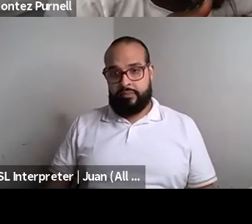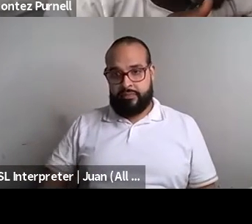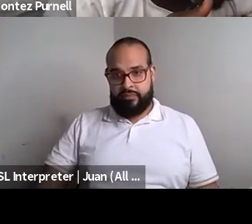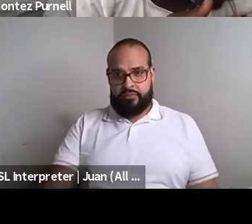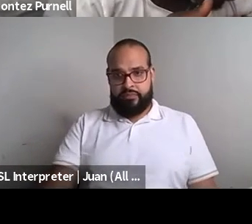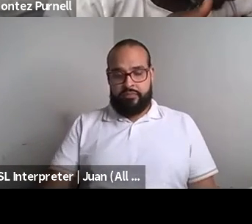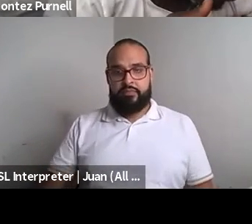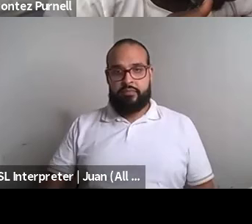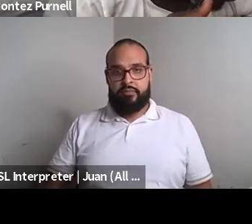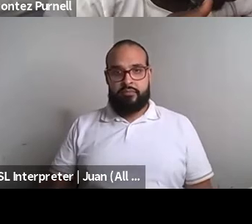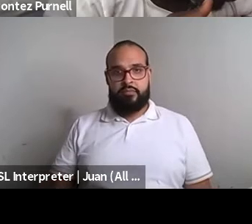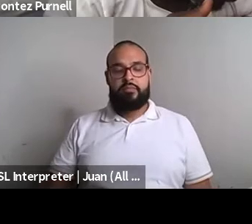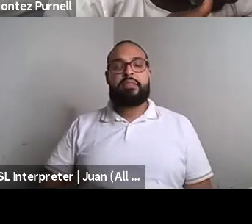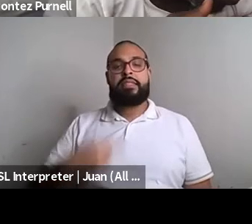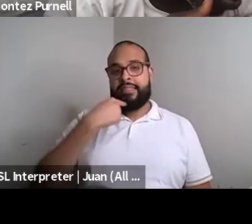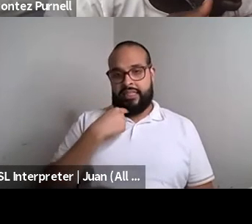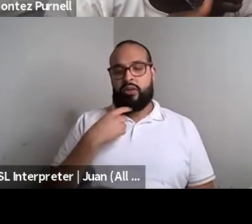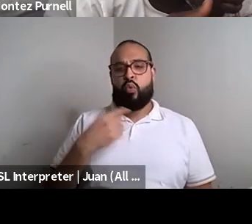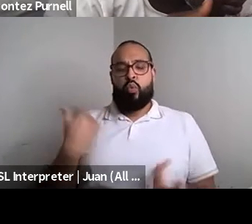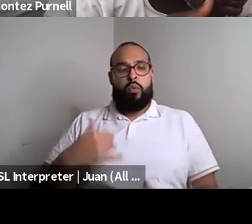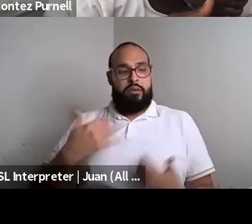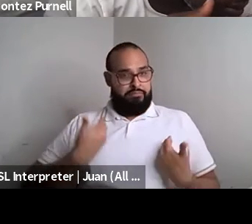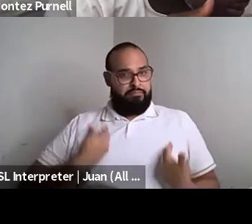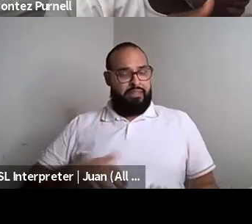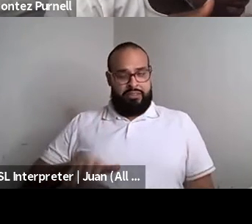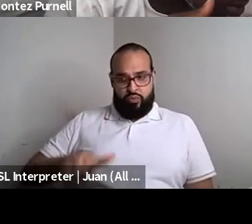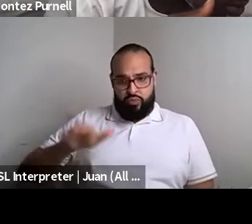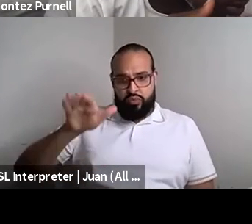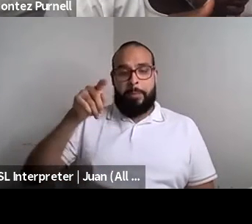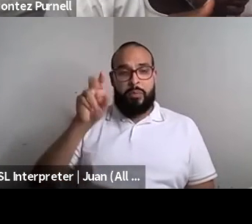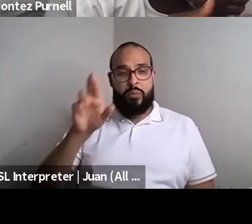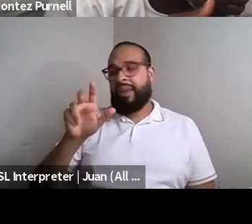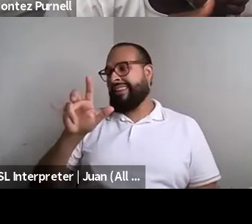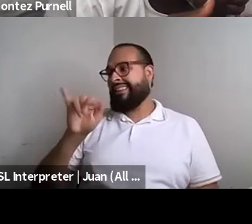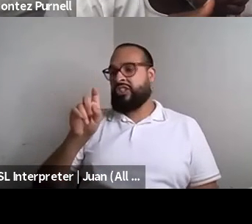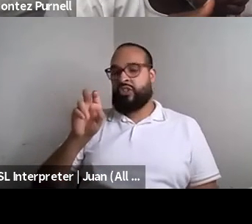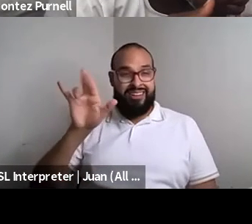Kenyon Farrow (he/him/his): criticizing it says, I feel like for so long coming of age and queer Lynn has been connected to sex and sexual awakening.